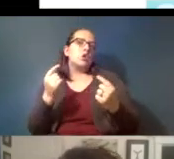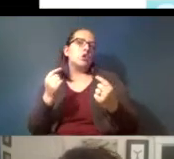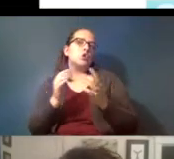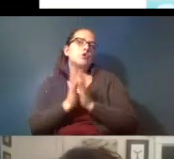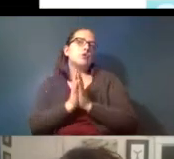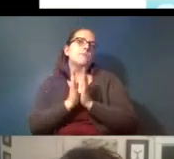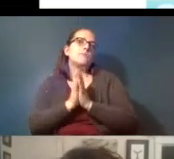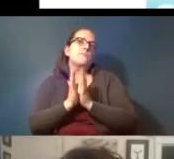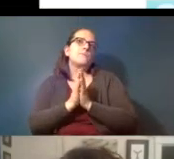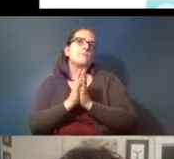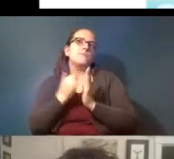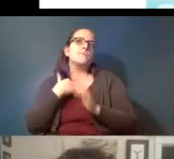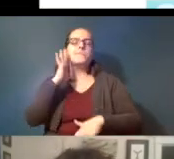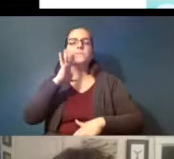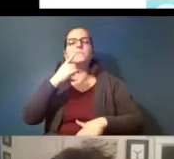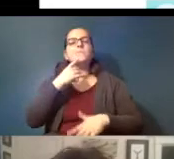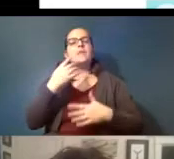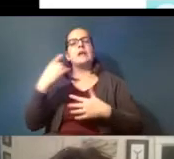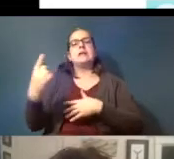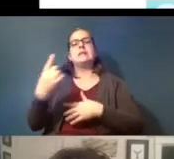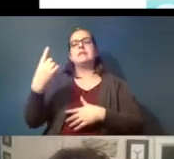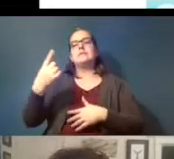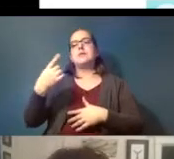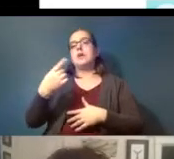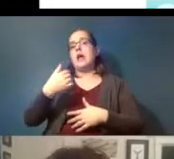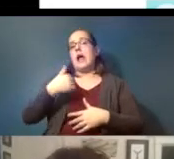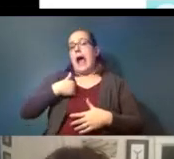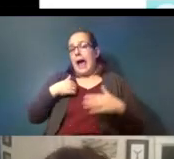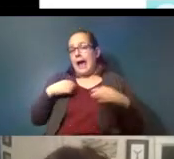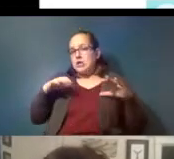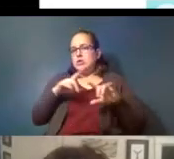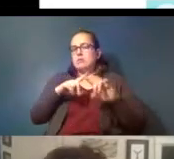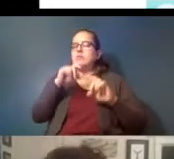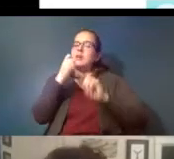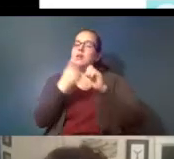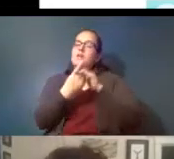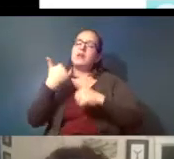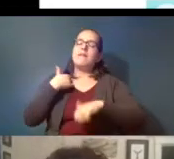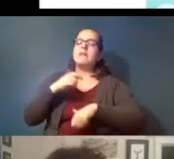you know something that i do but not everyone has the time necessarily to do is i've started